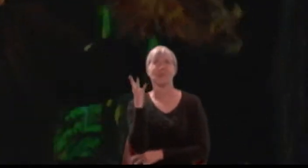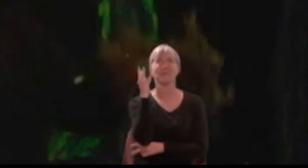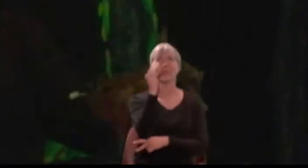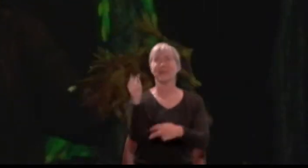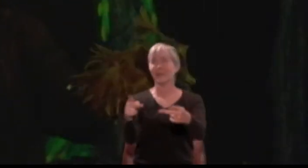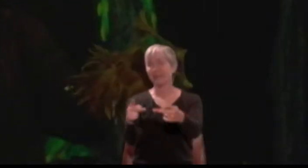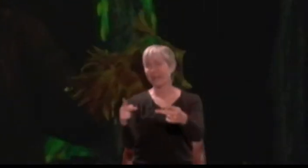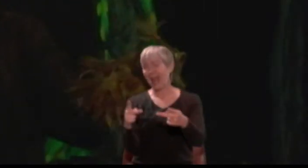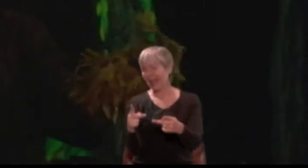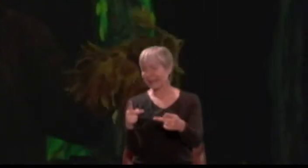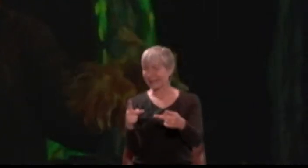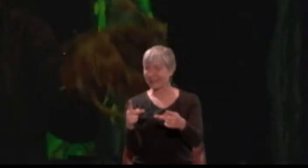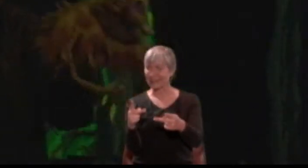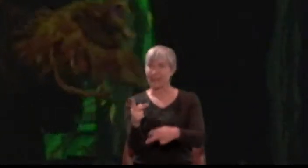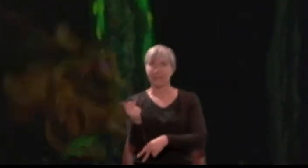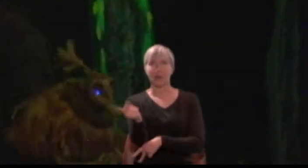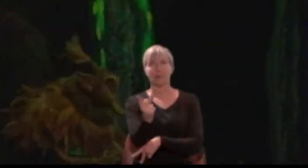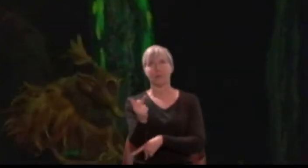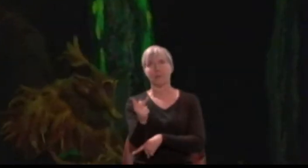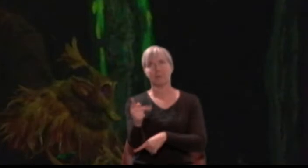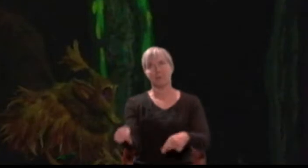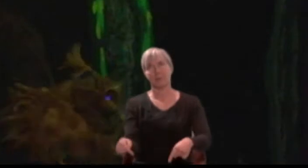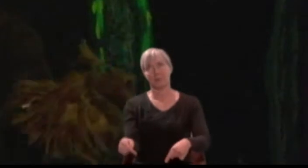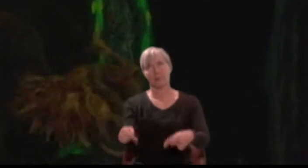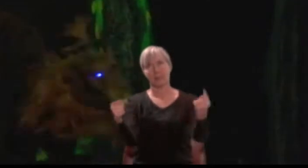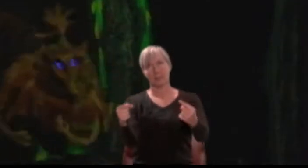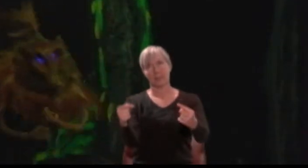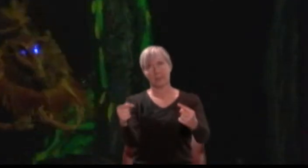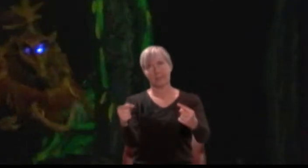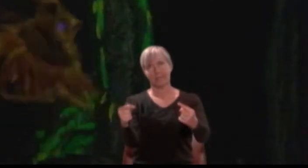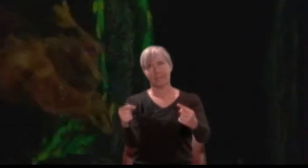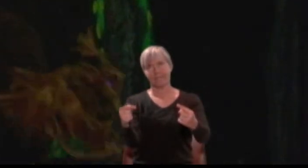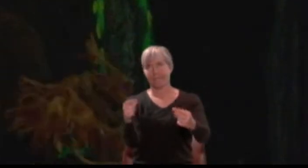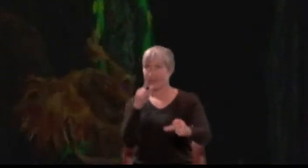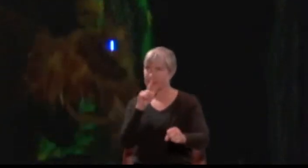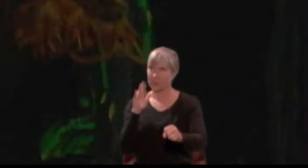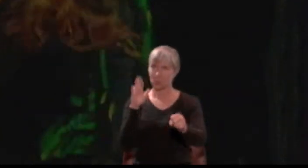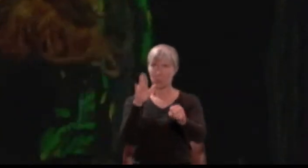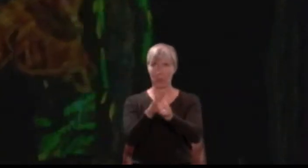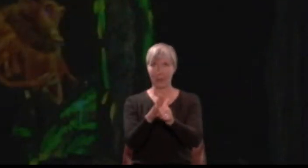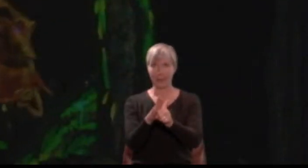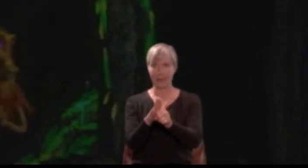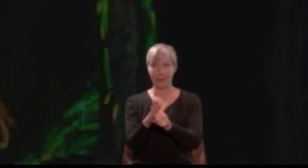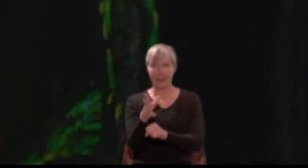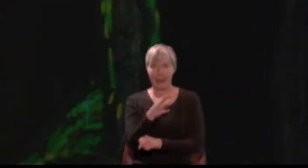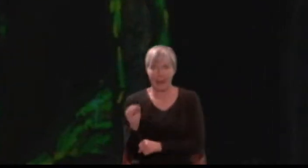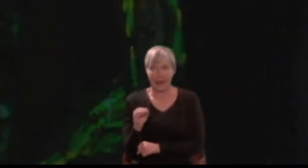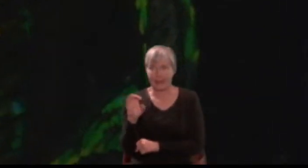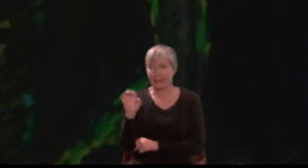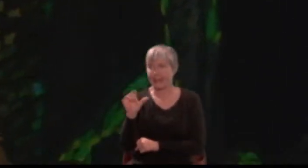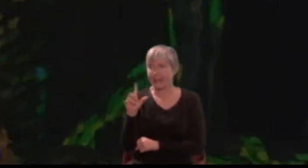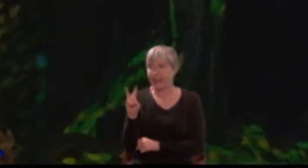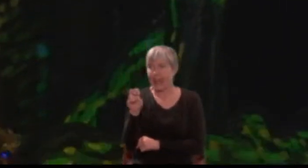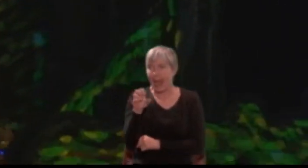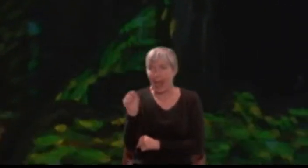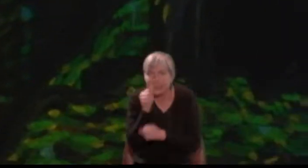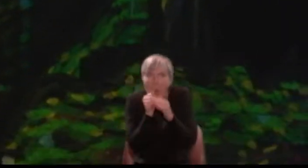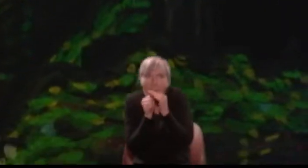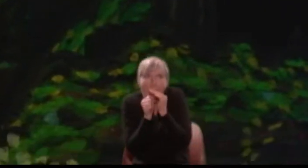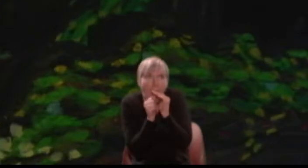but they do square that all their elves, for fear, creep into acorn cups and hide them there.